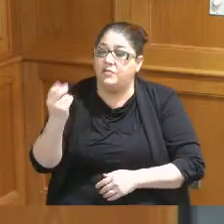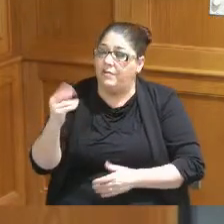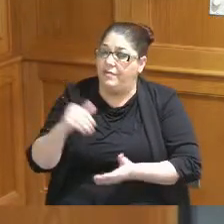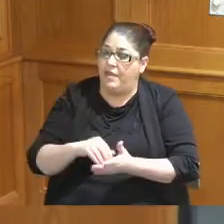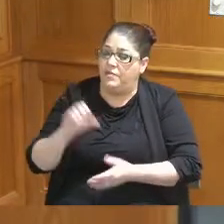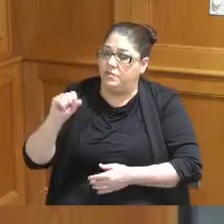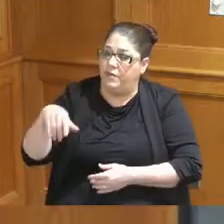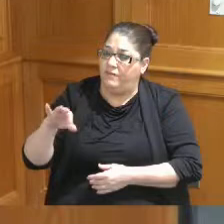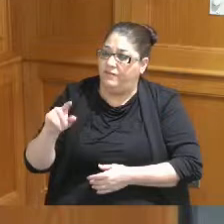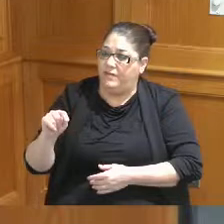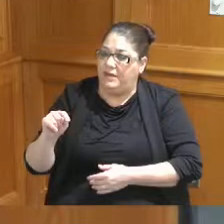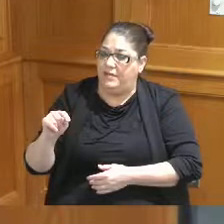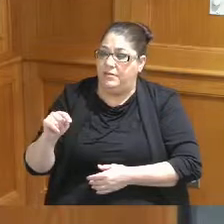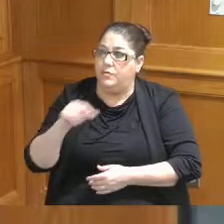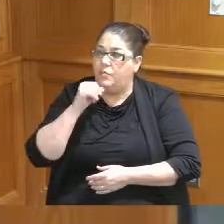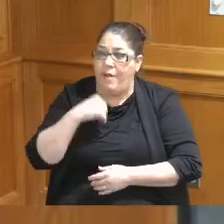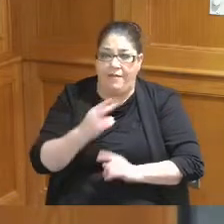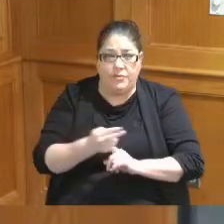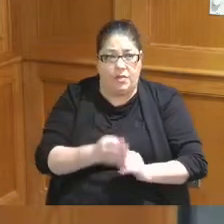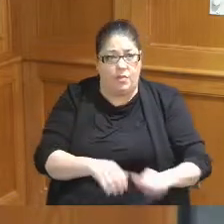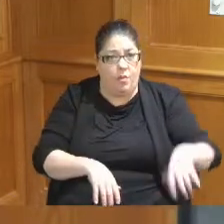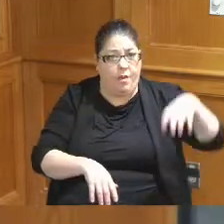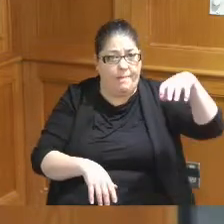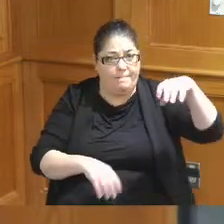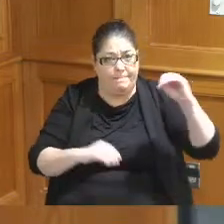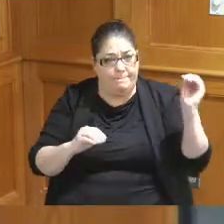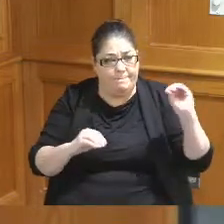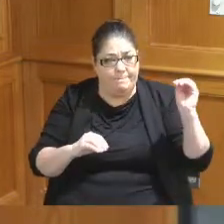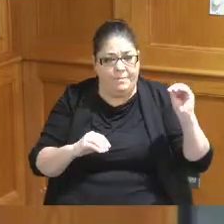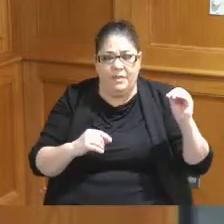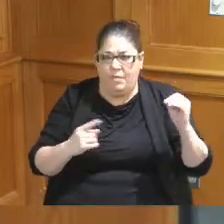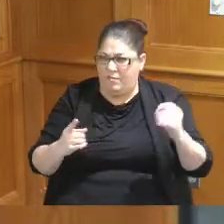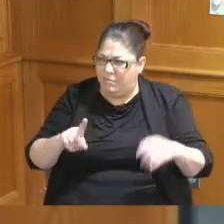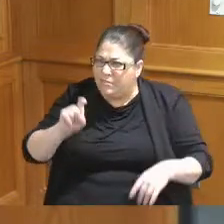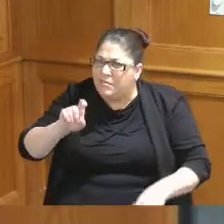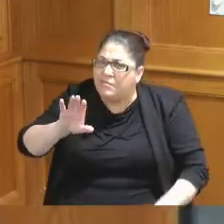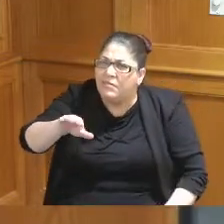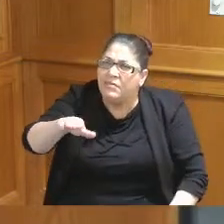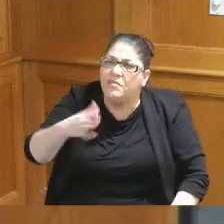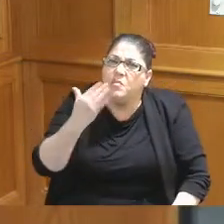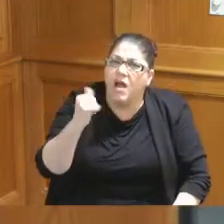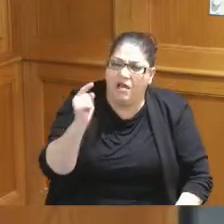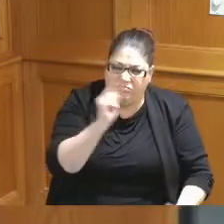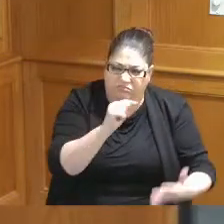they find out that we don't have a hotel going up they're going to be asking these questions and